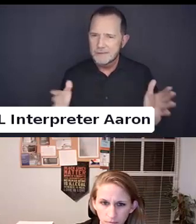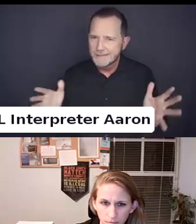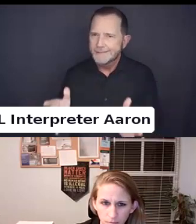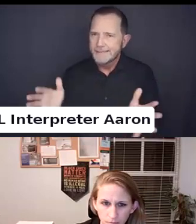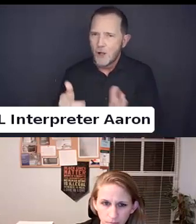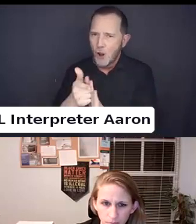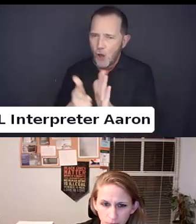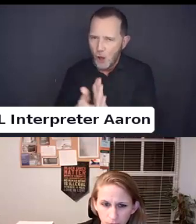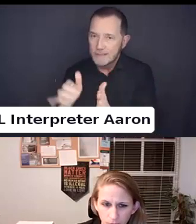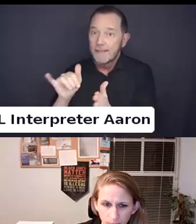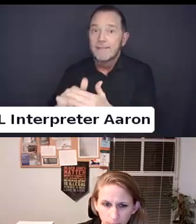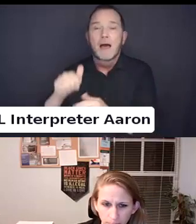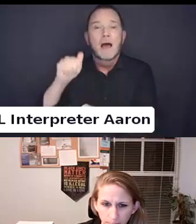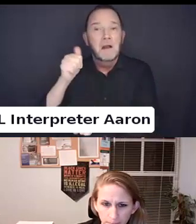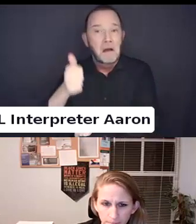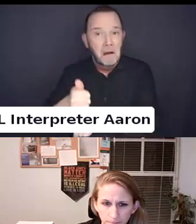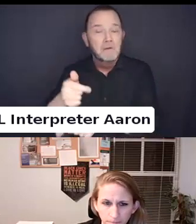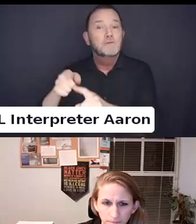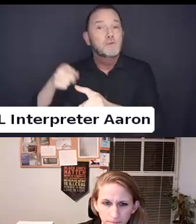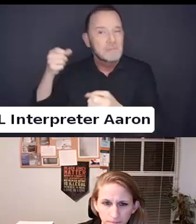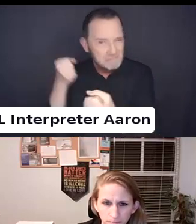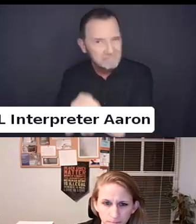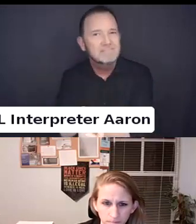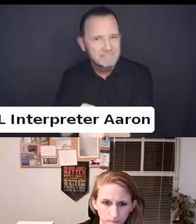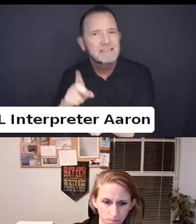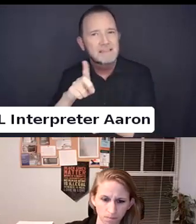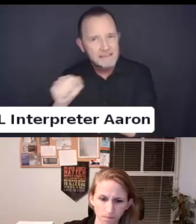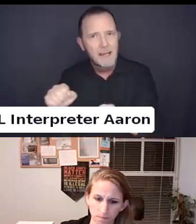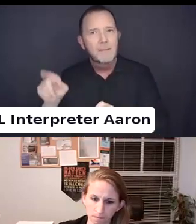access to dust sorry.